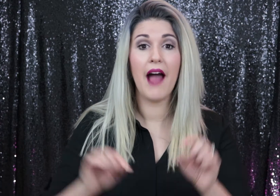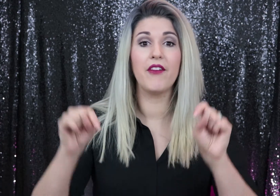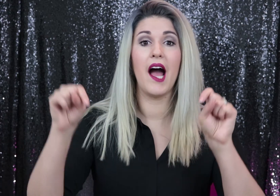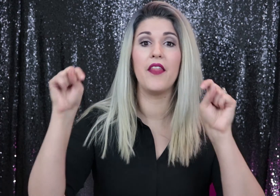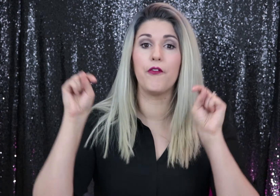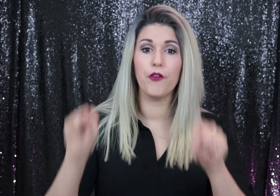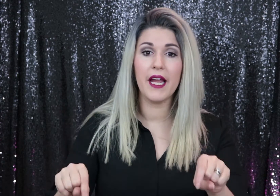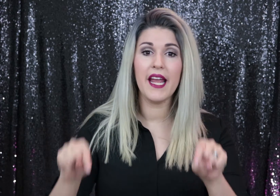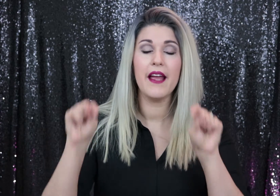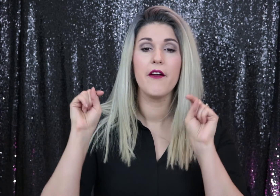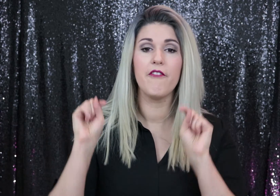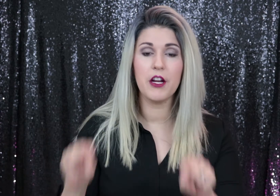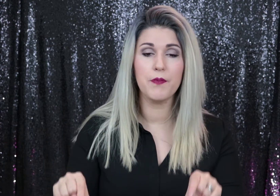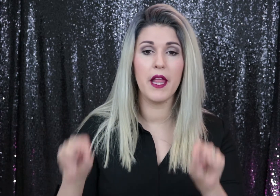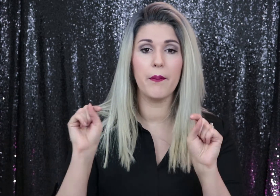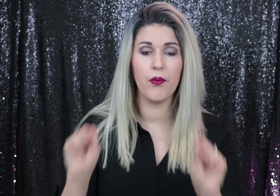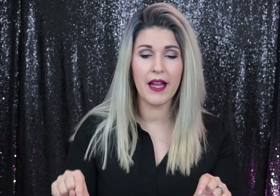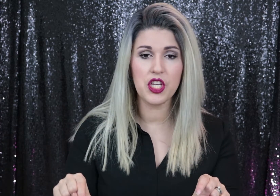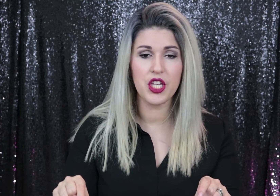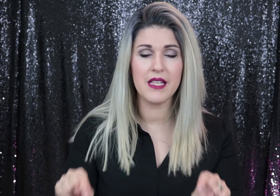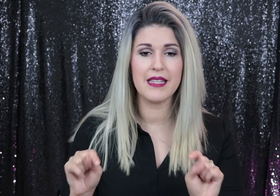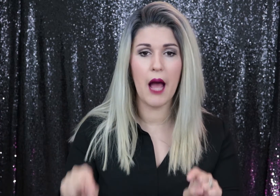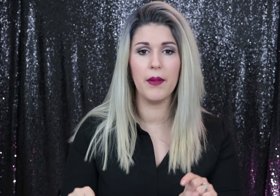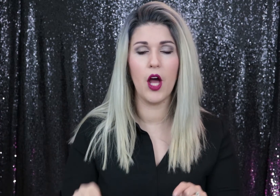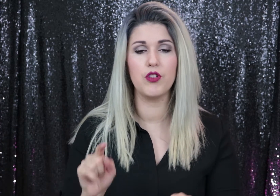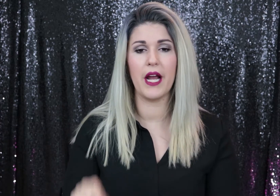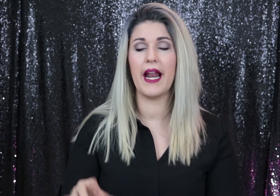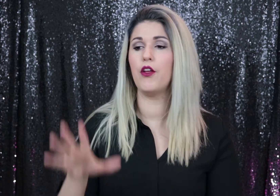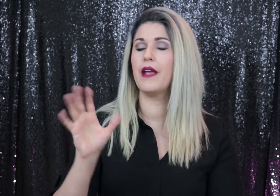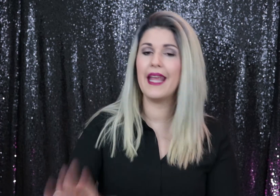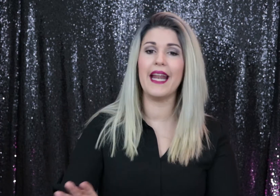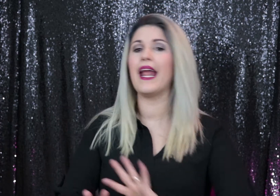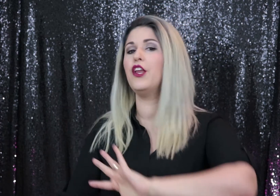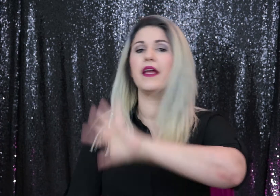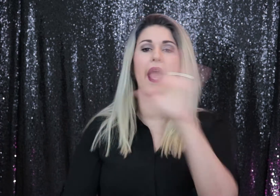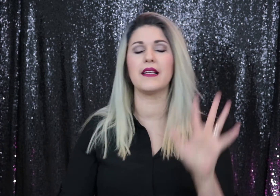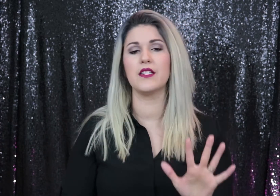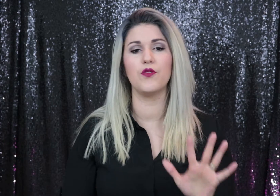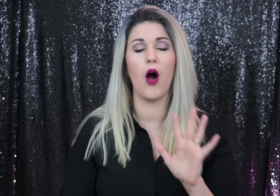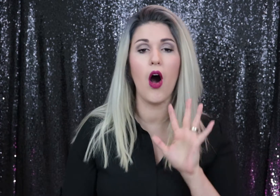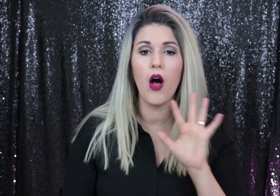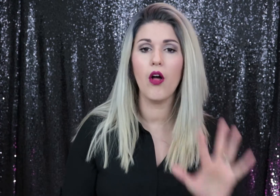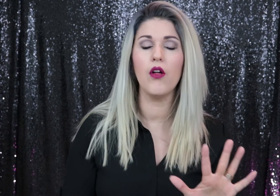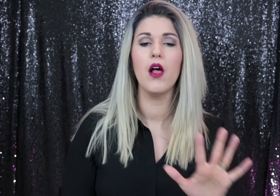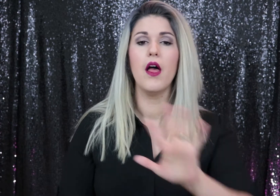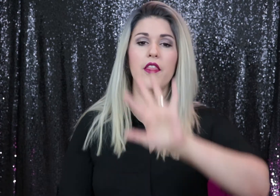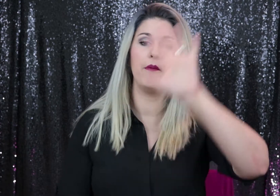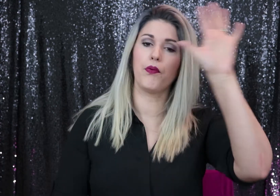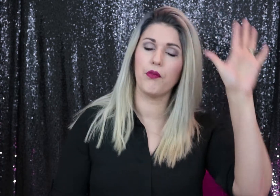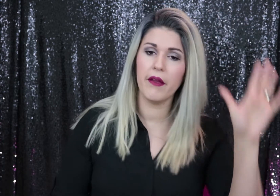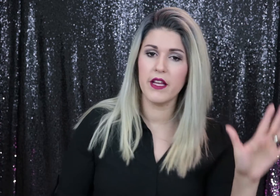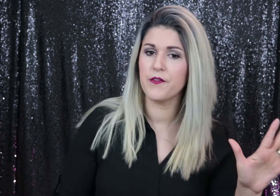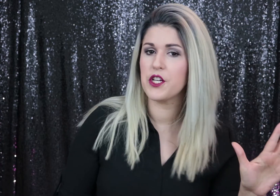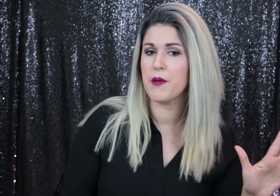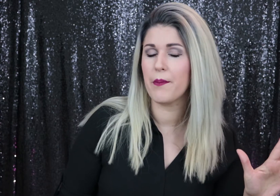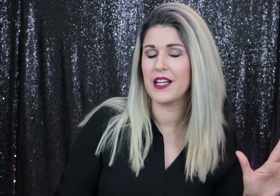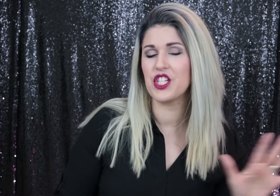I've got the free finger spelling practice sheet down below, checking out. You can get it and you get access to all the previous finger spelling practice